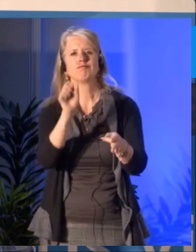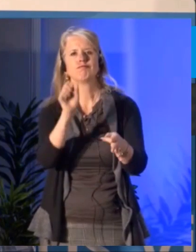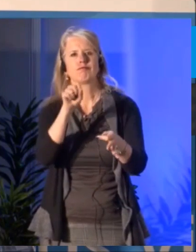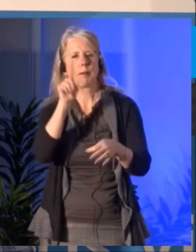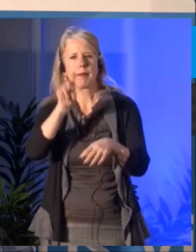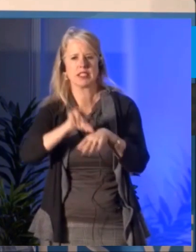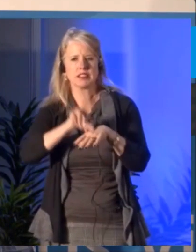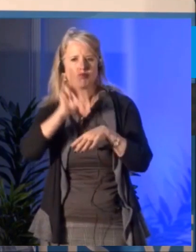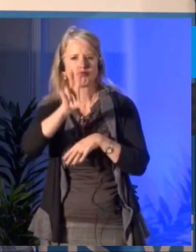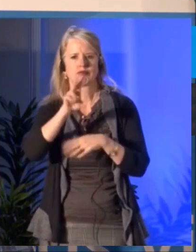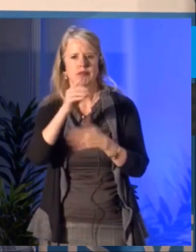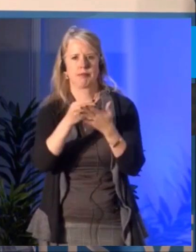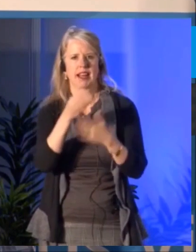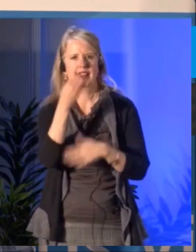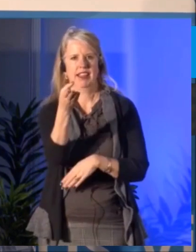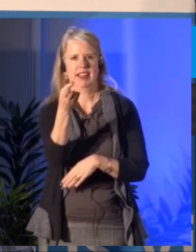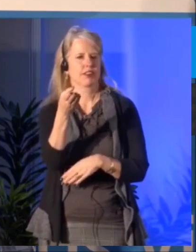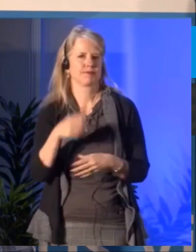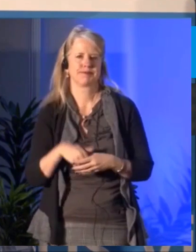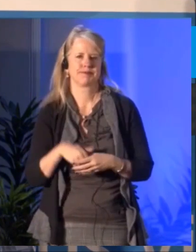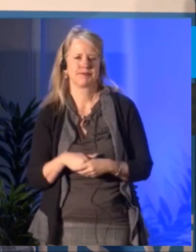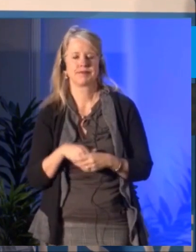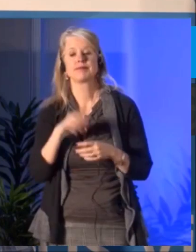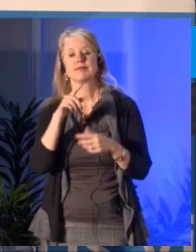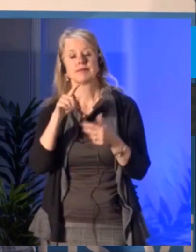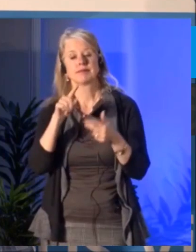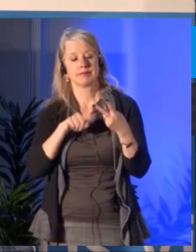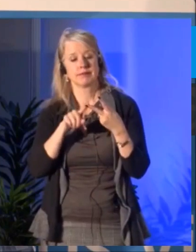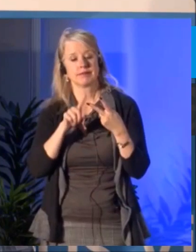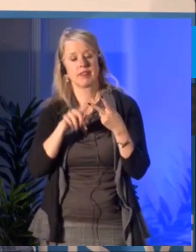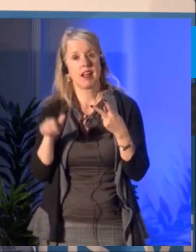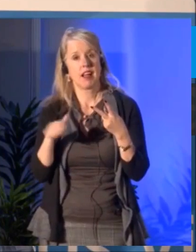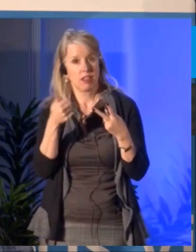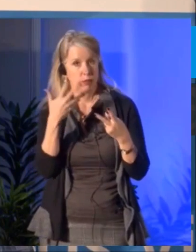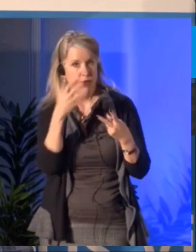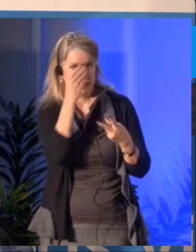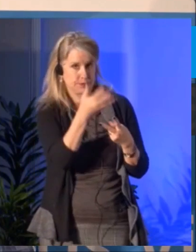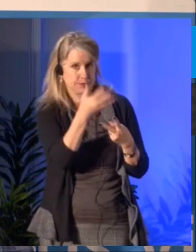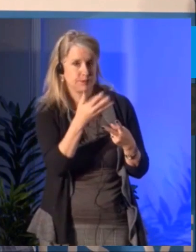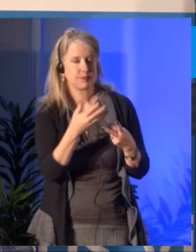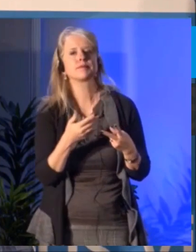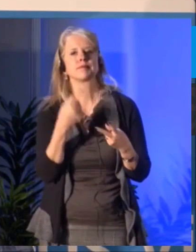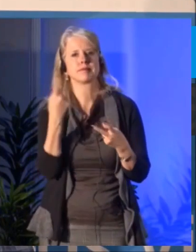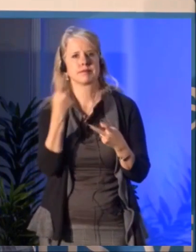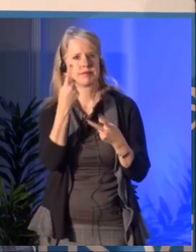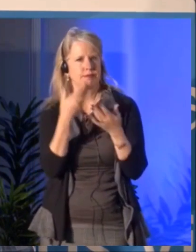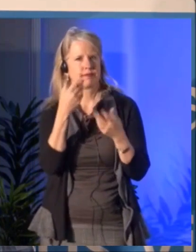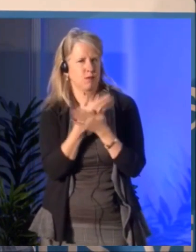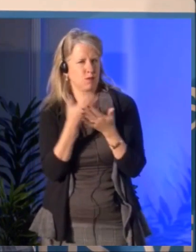So there's not one solution and there's not one set of data